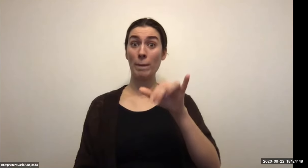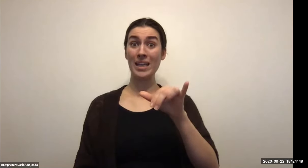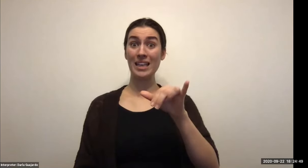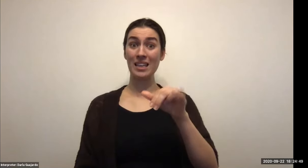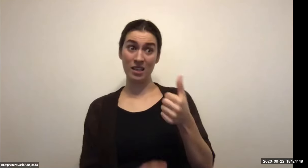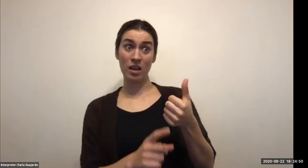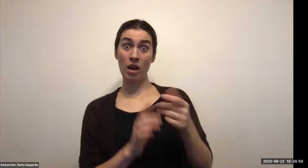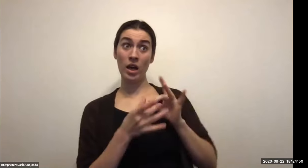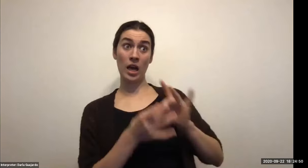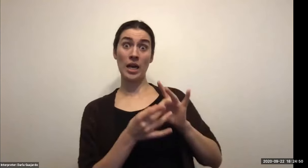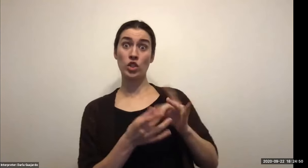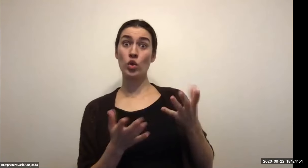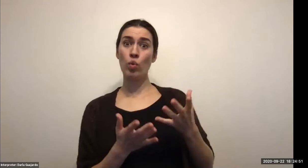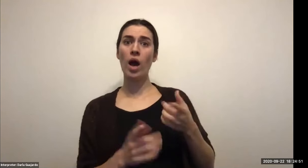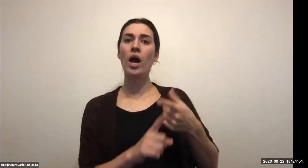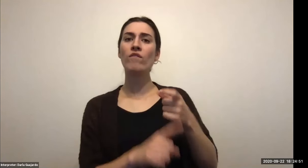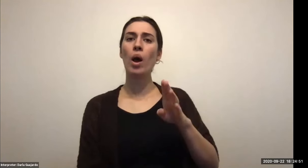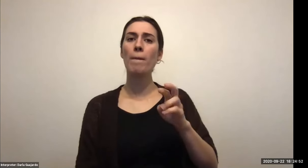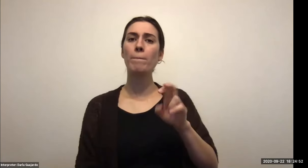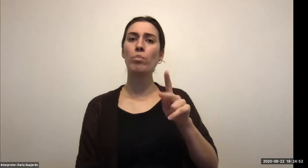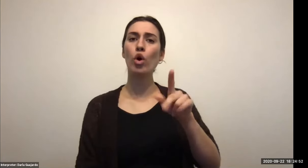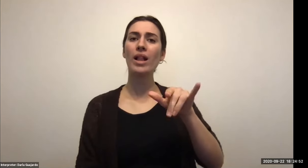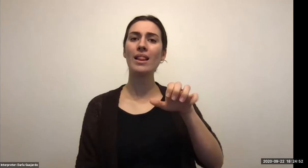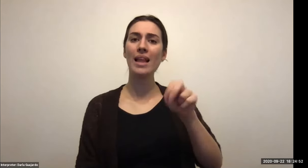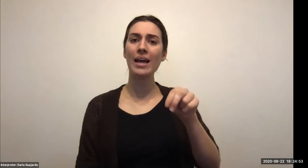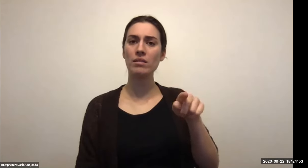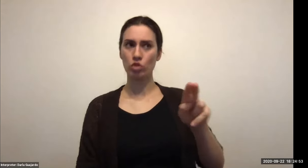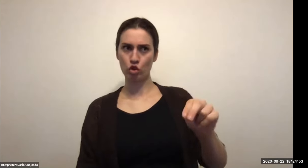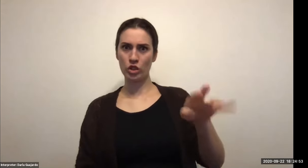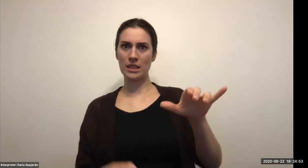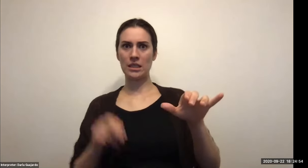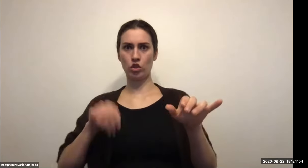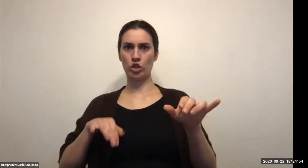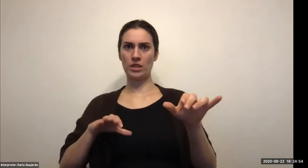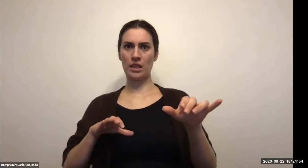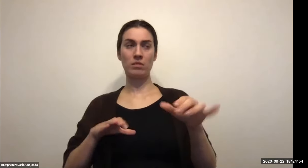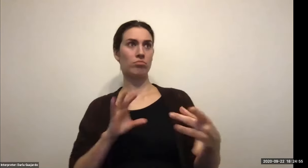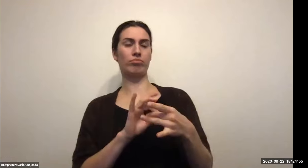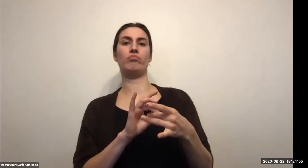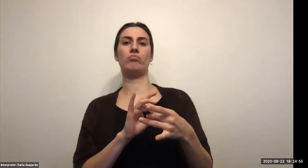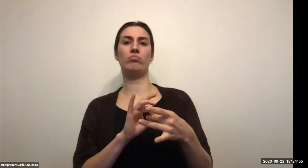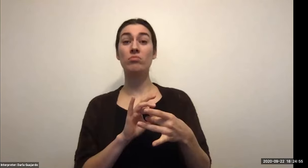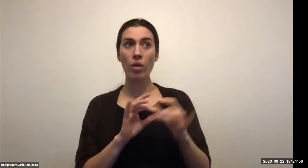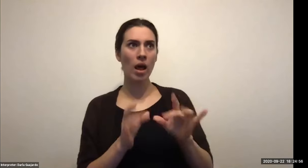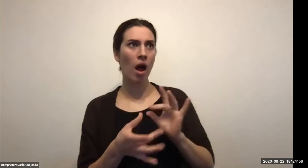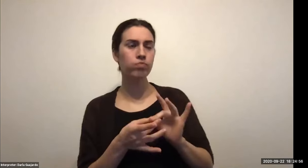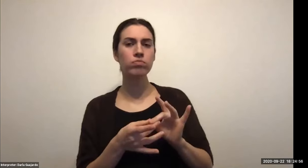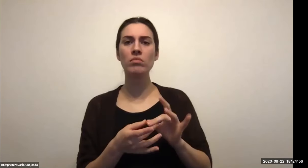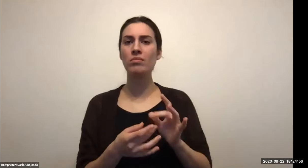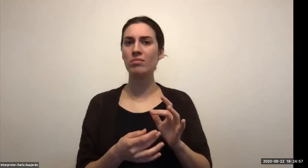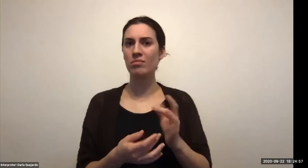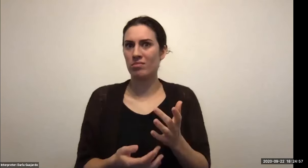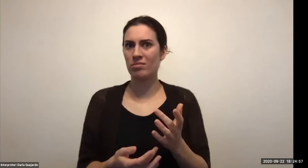Keith Wolling: And brings a lot to the table, but I will tell you what really strikes me every year that as like last Sunday the Tour de France finished.